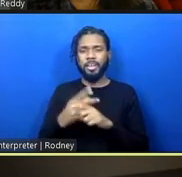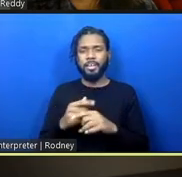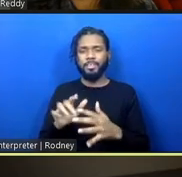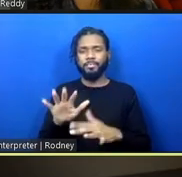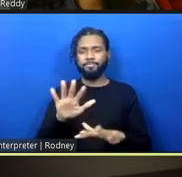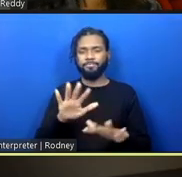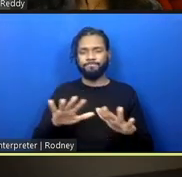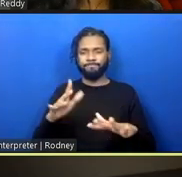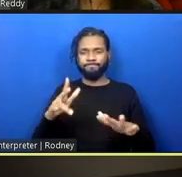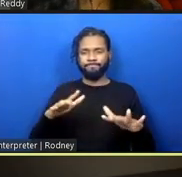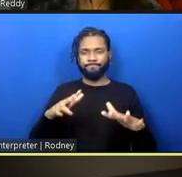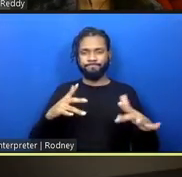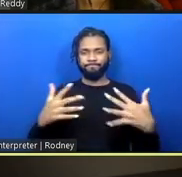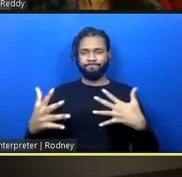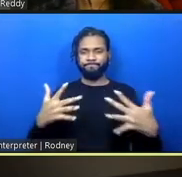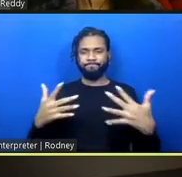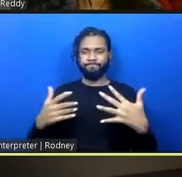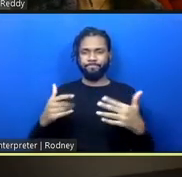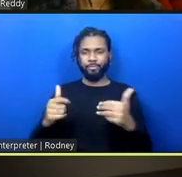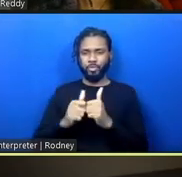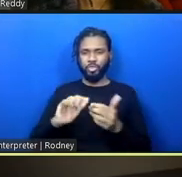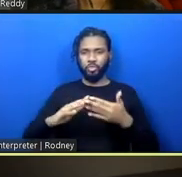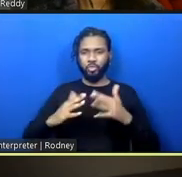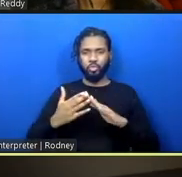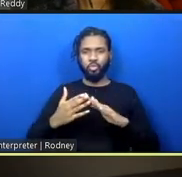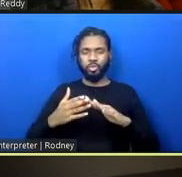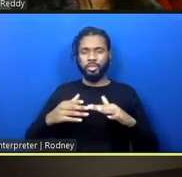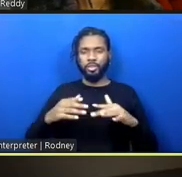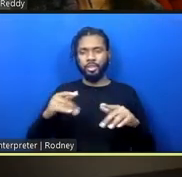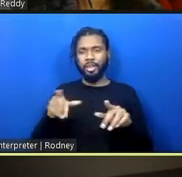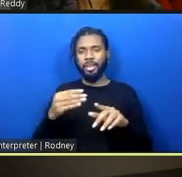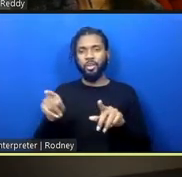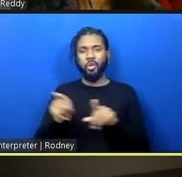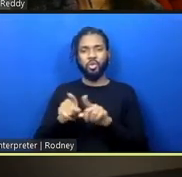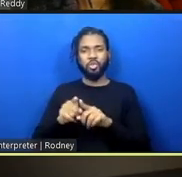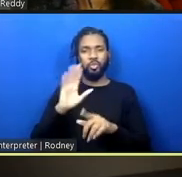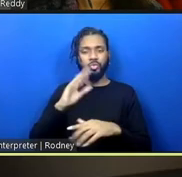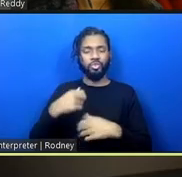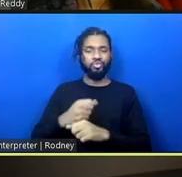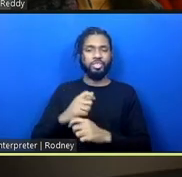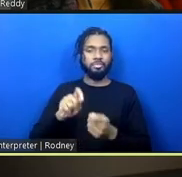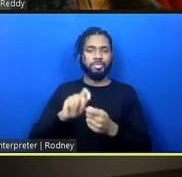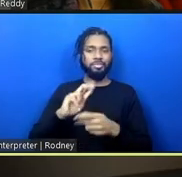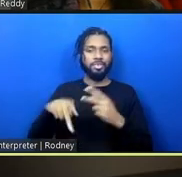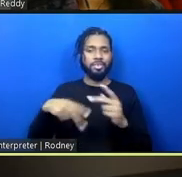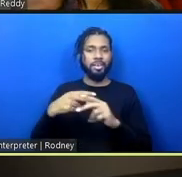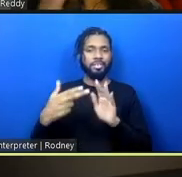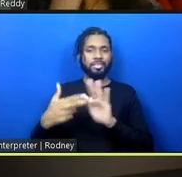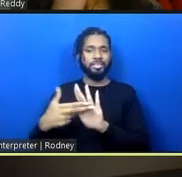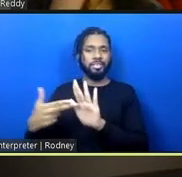community, a certain kind of set of stigmas that really act on both sides,